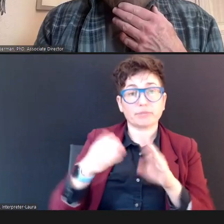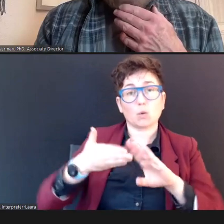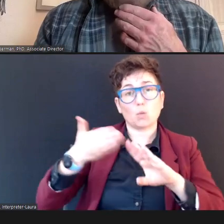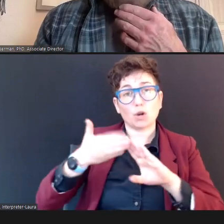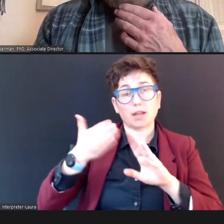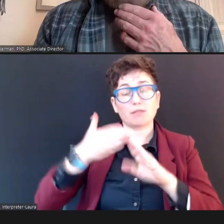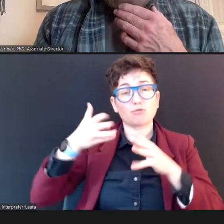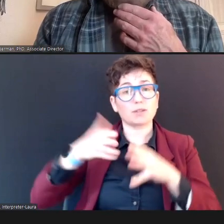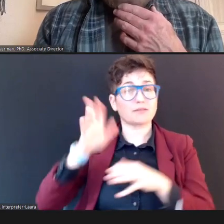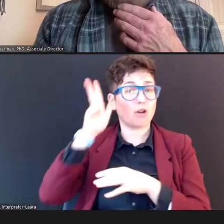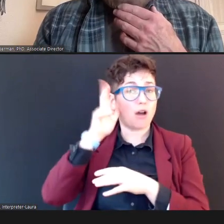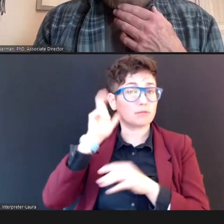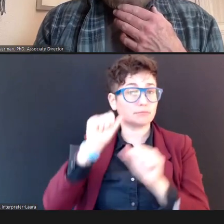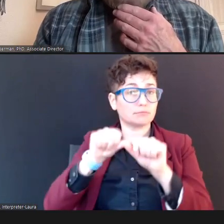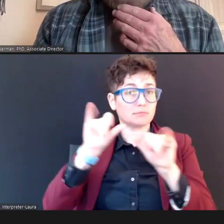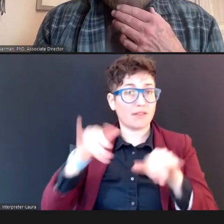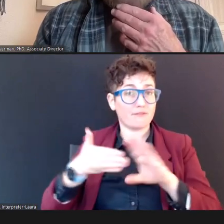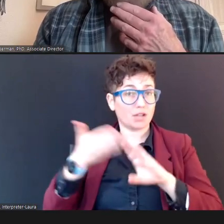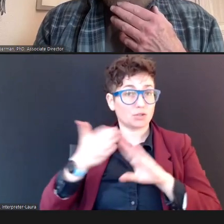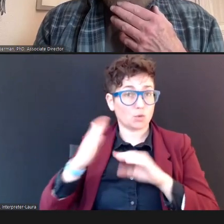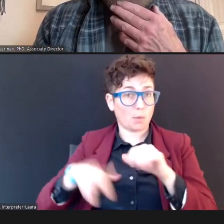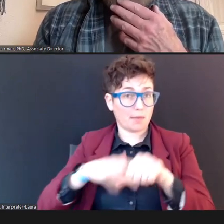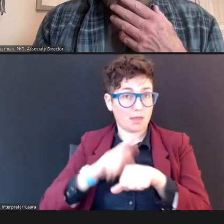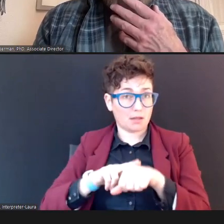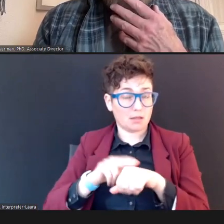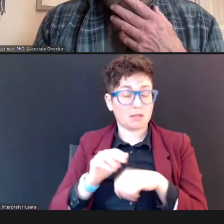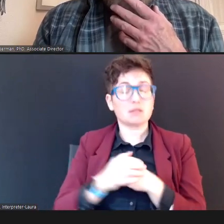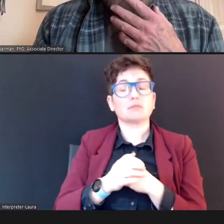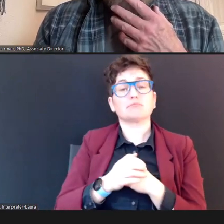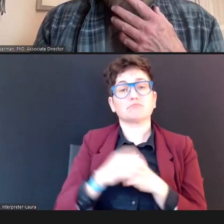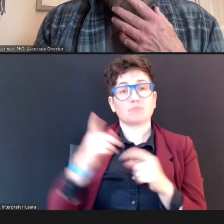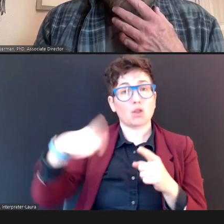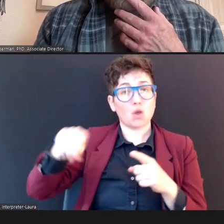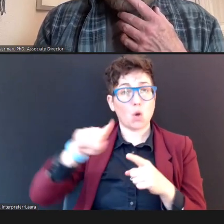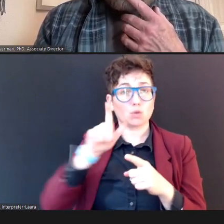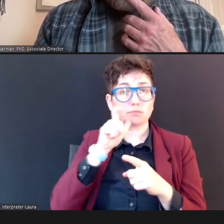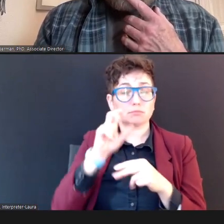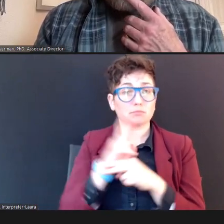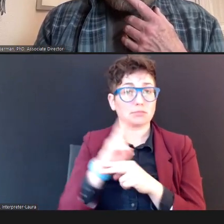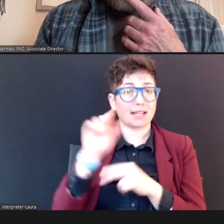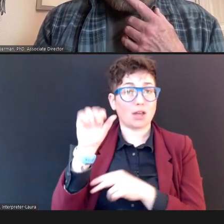So, for those of you using the OAE method, you'll want to look at your equipment manual.